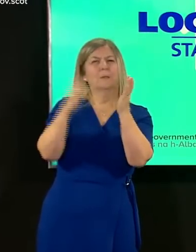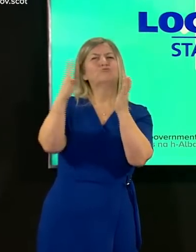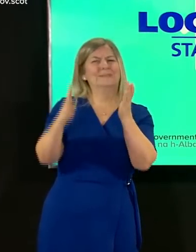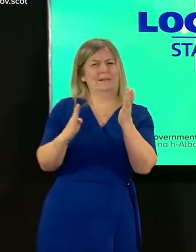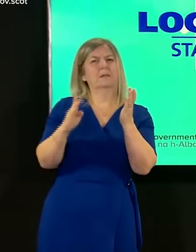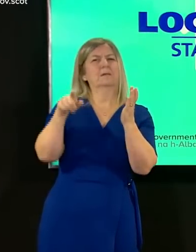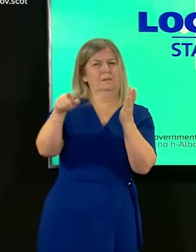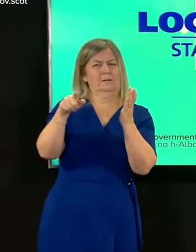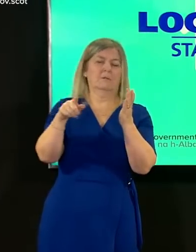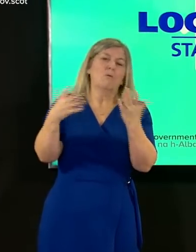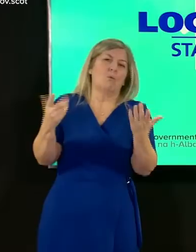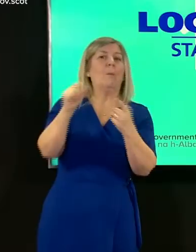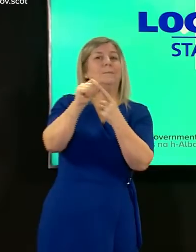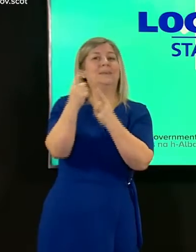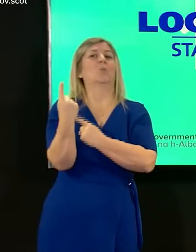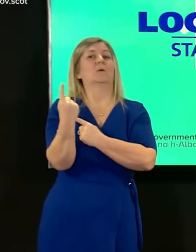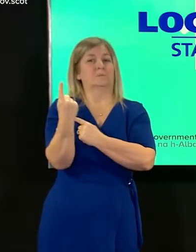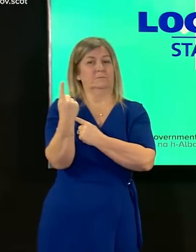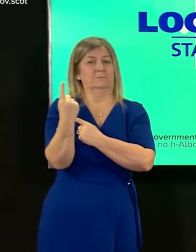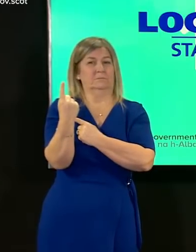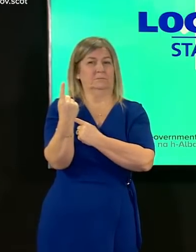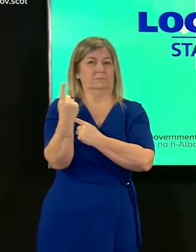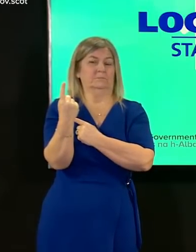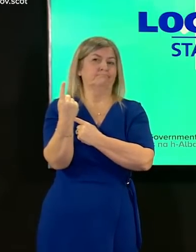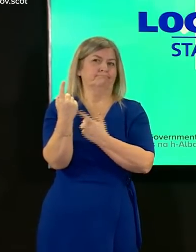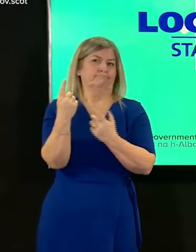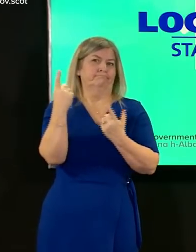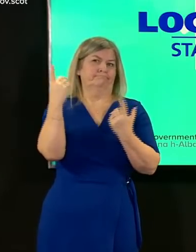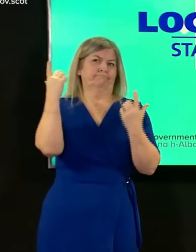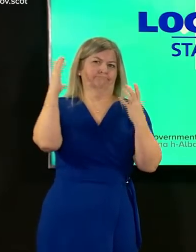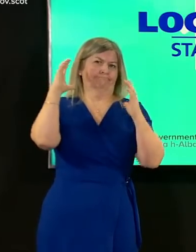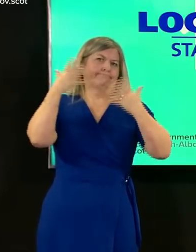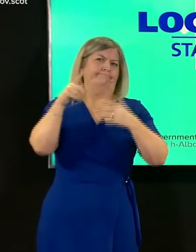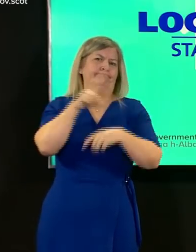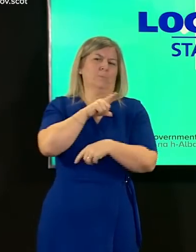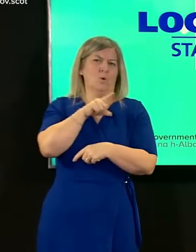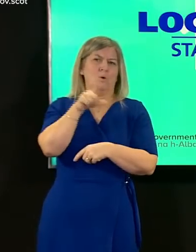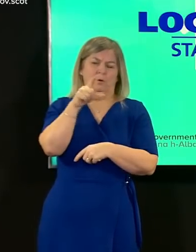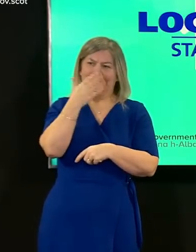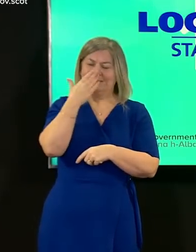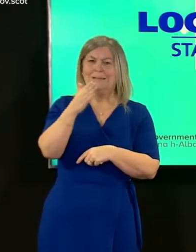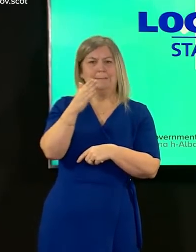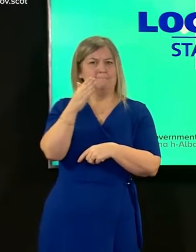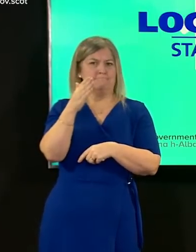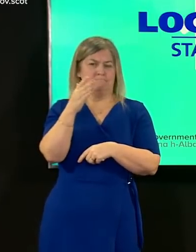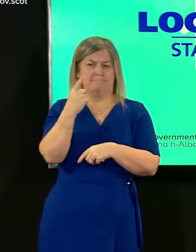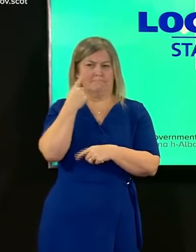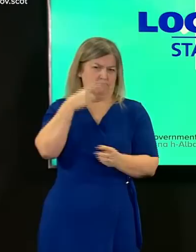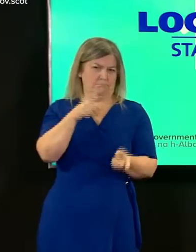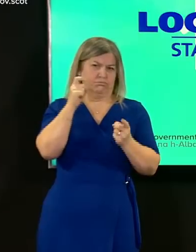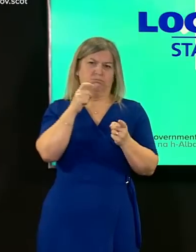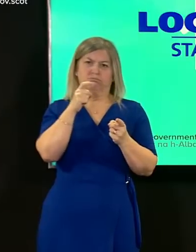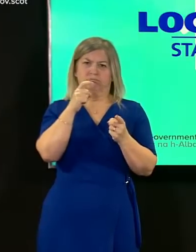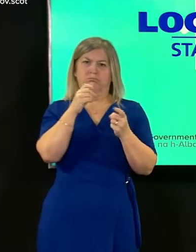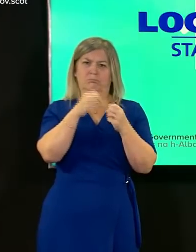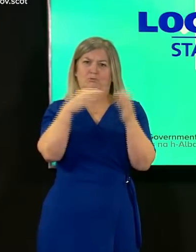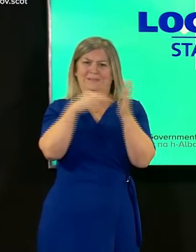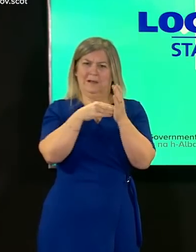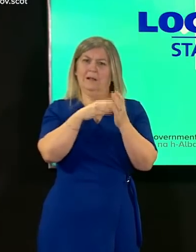or p1 because it is associated with the resurgence of cases that has been seen in brazil we know